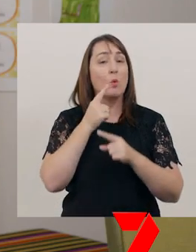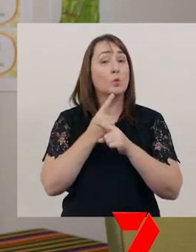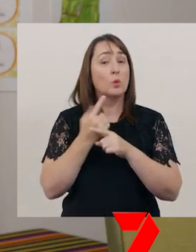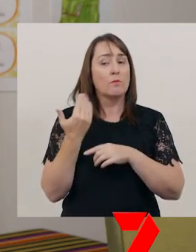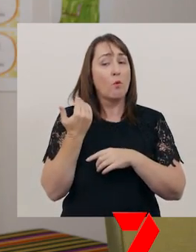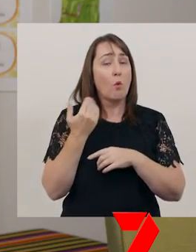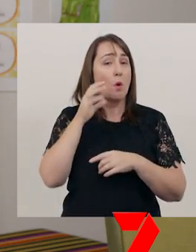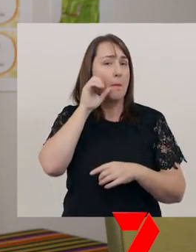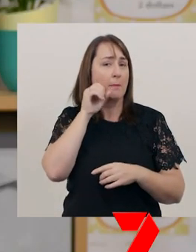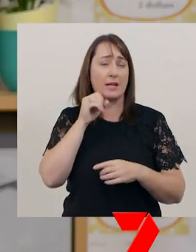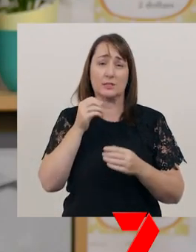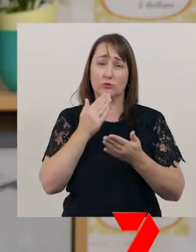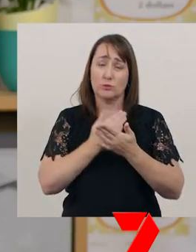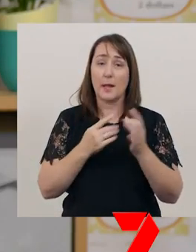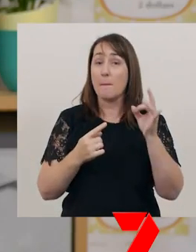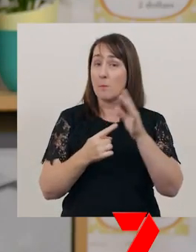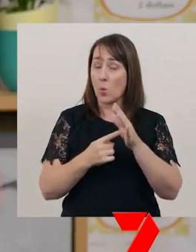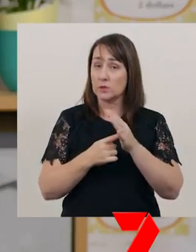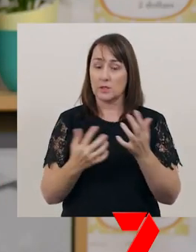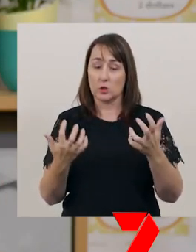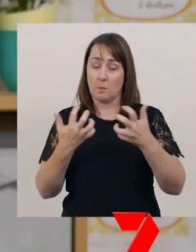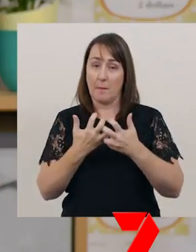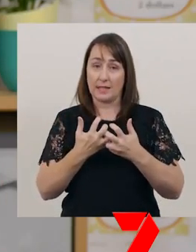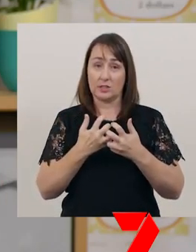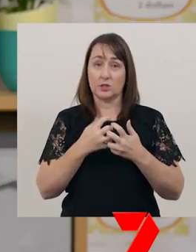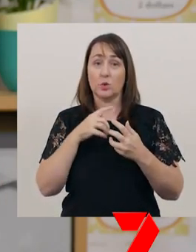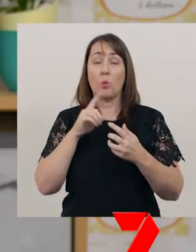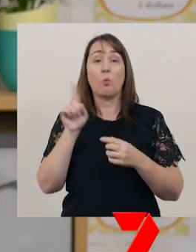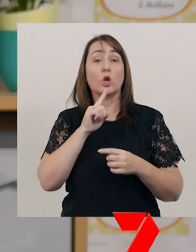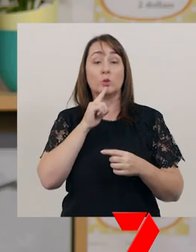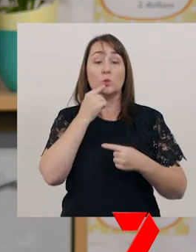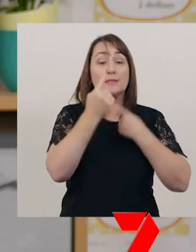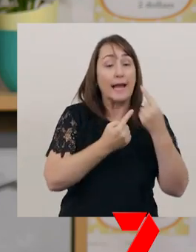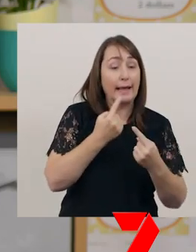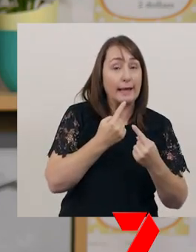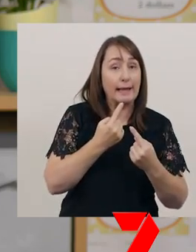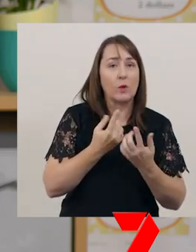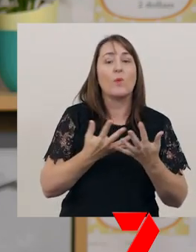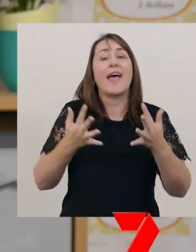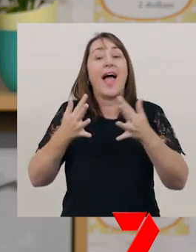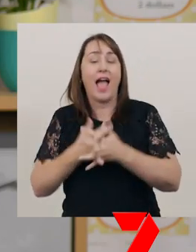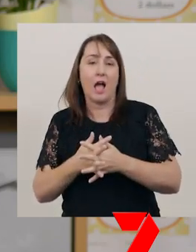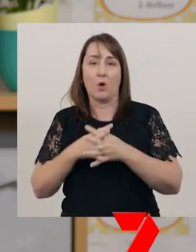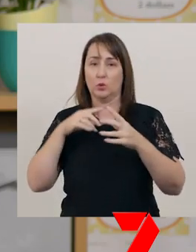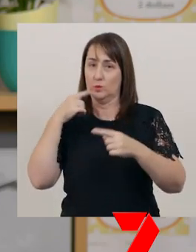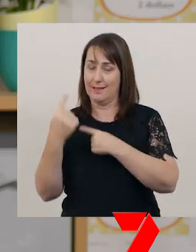it’s really important to match what you are saying with how you are saying it.